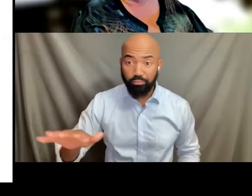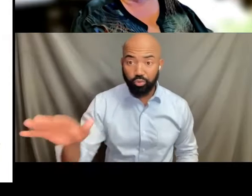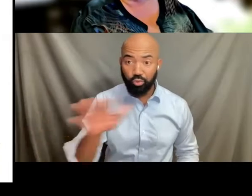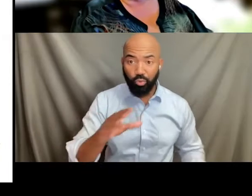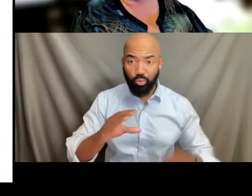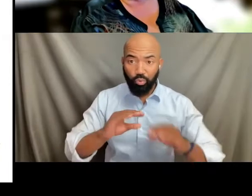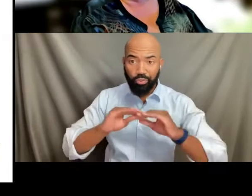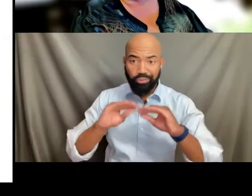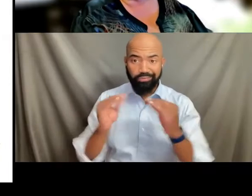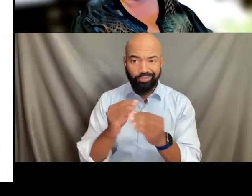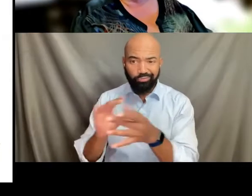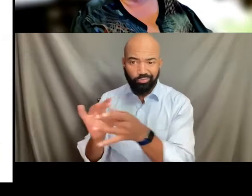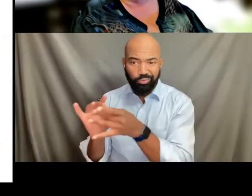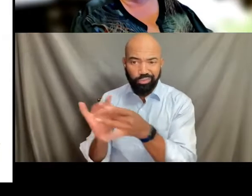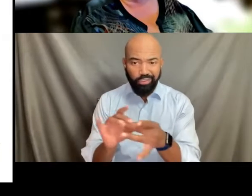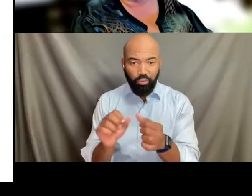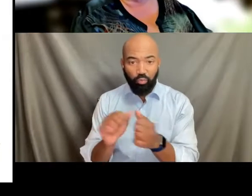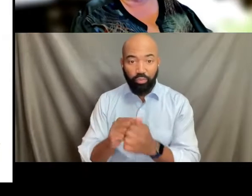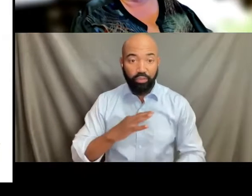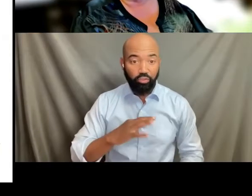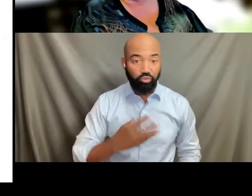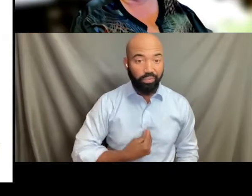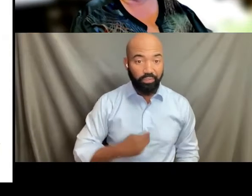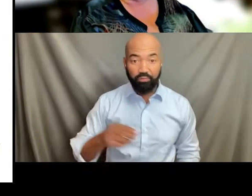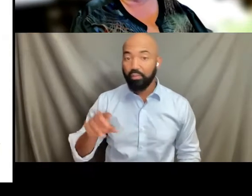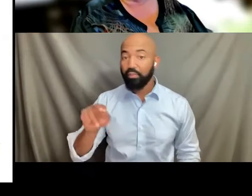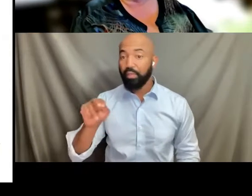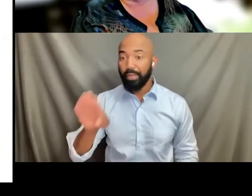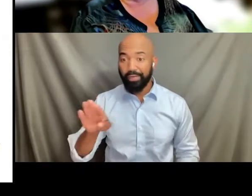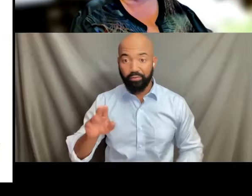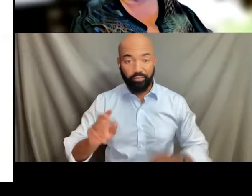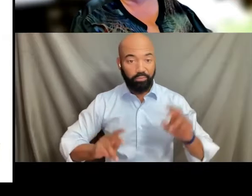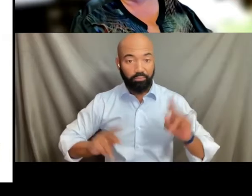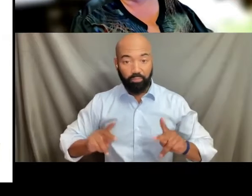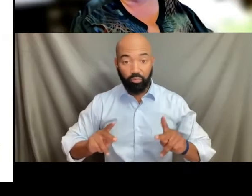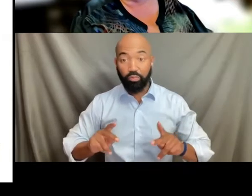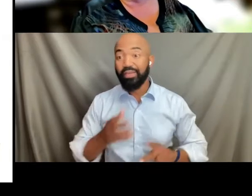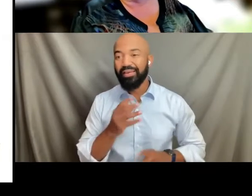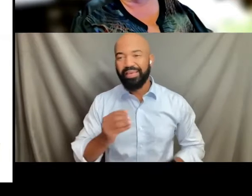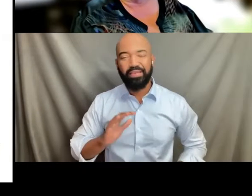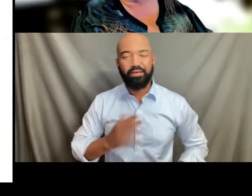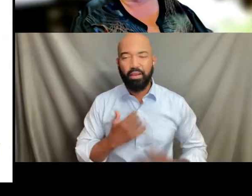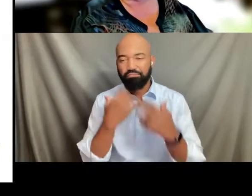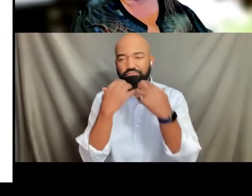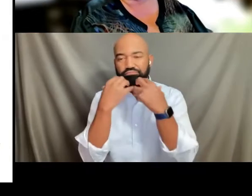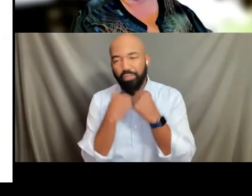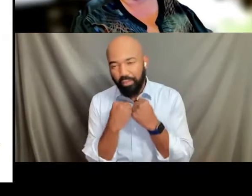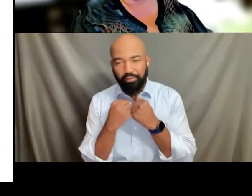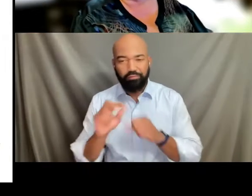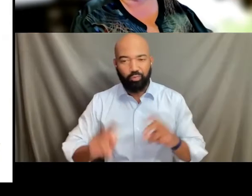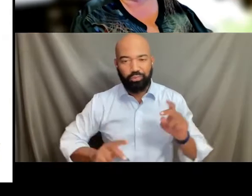related to Trans, nonbinary people and our loved ones, anything your organization has done,